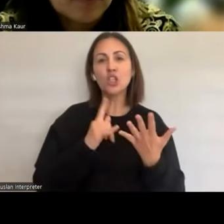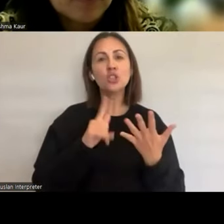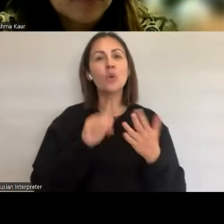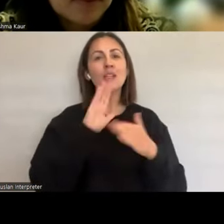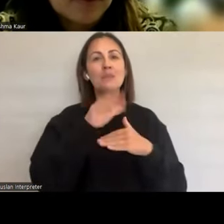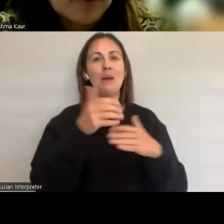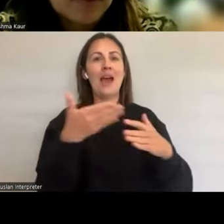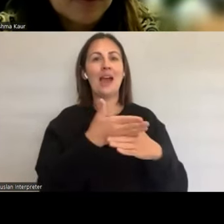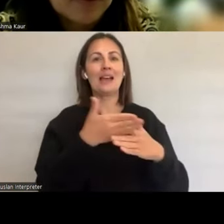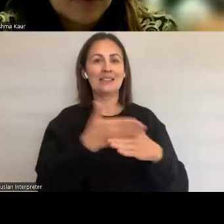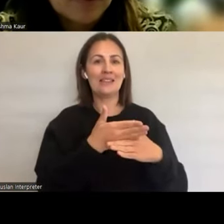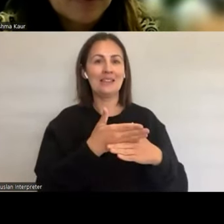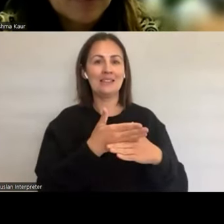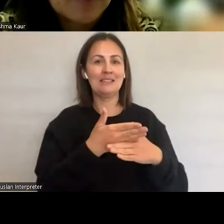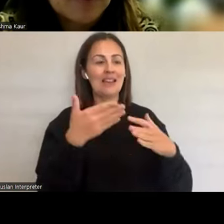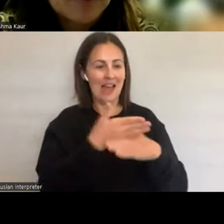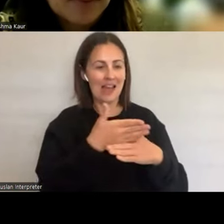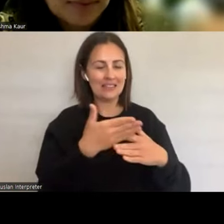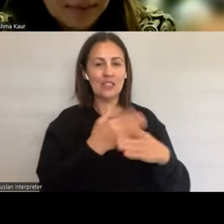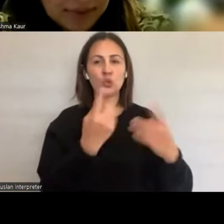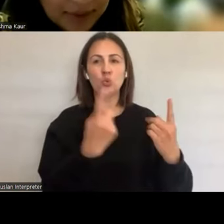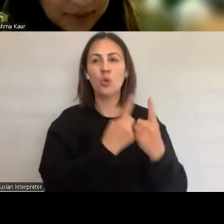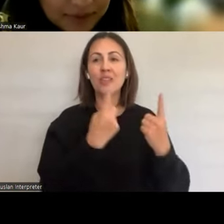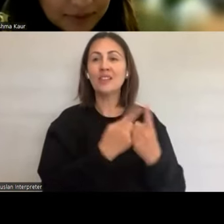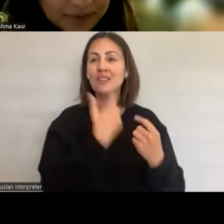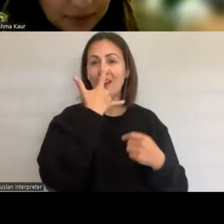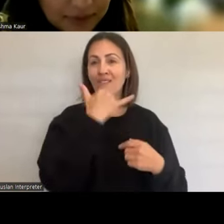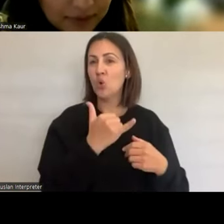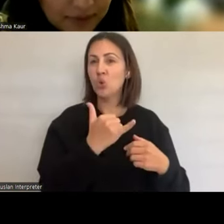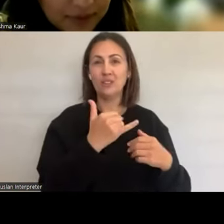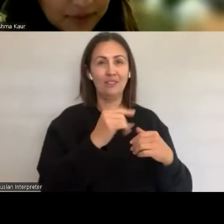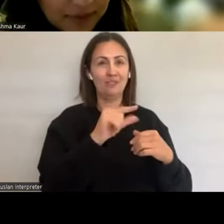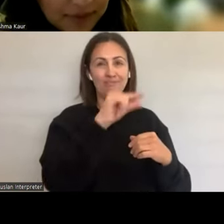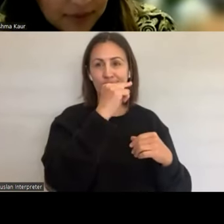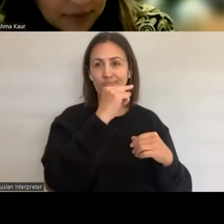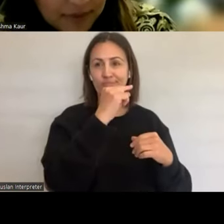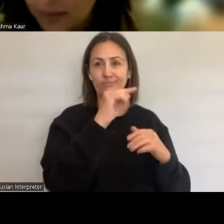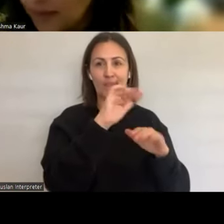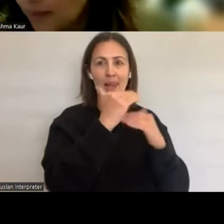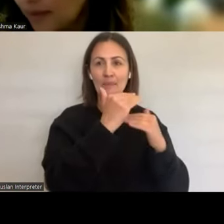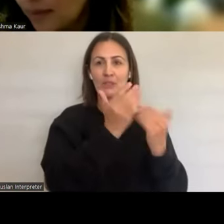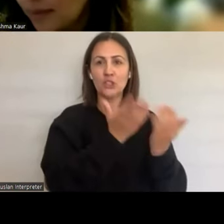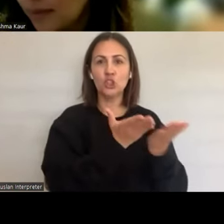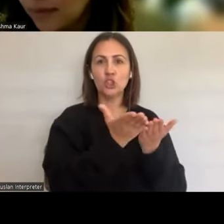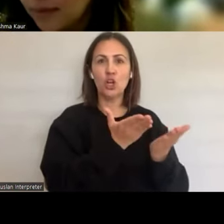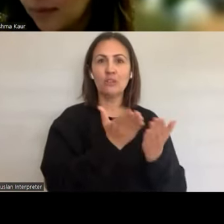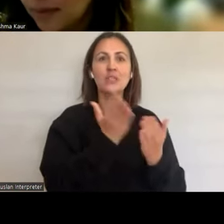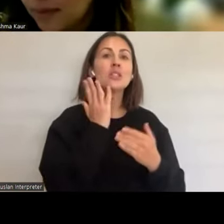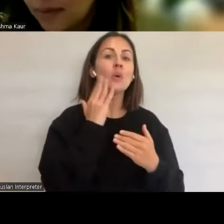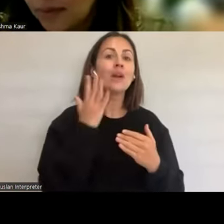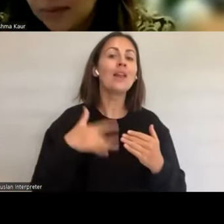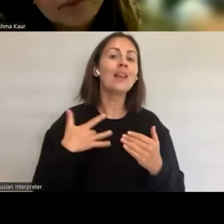and services is really significantly impacted, and that seems to be a bit gendered as well. The